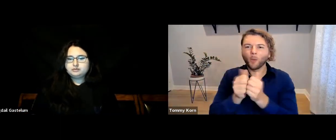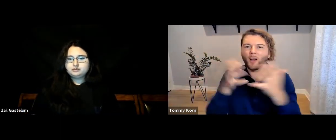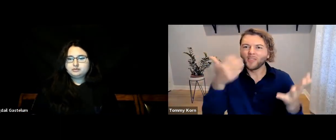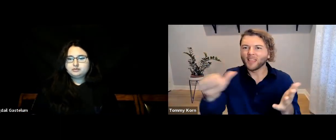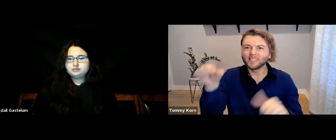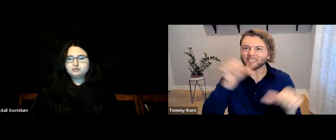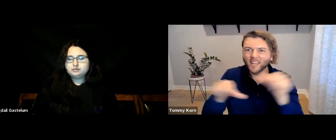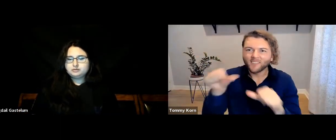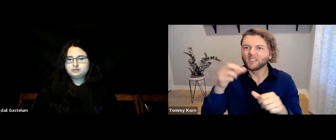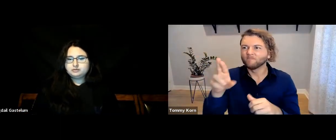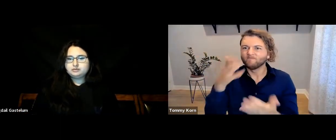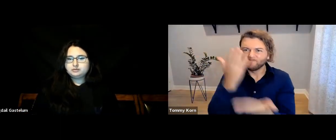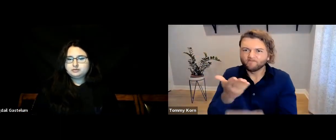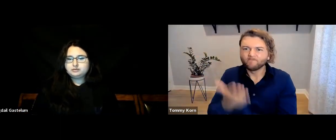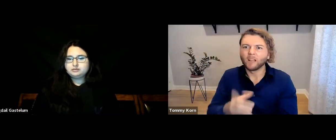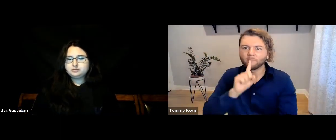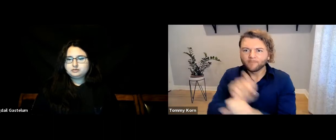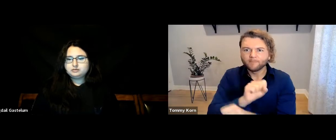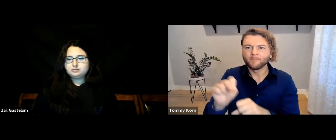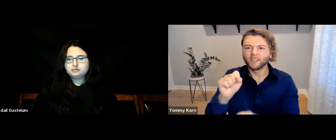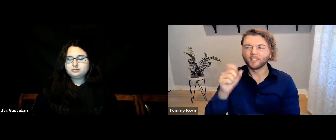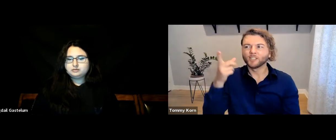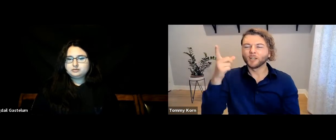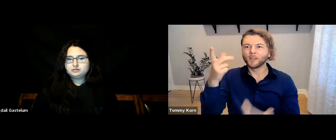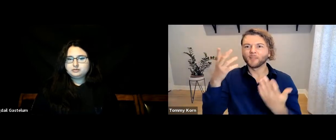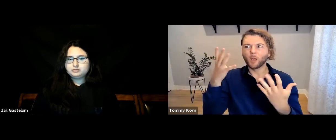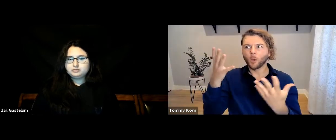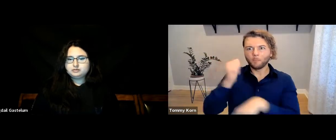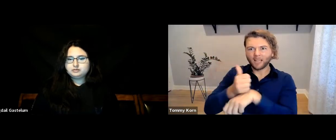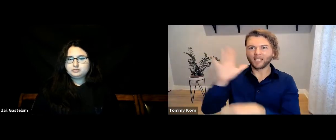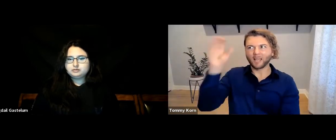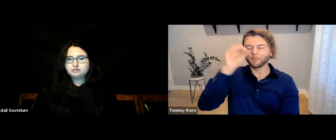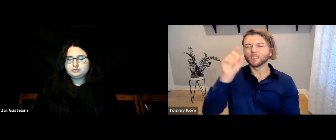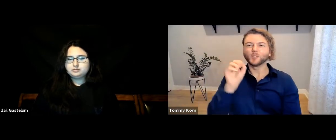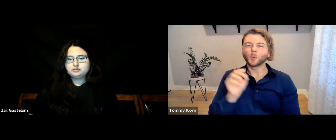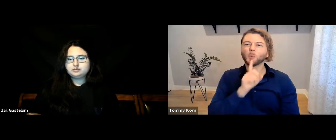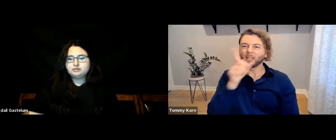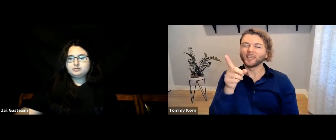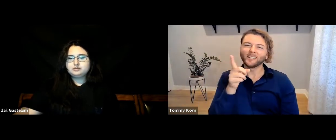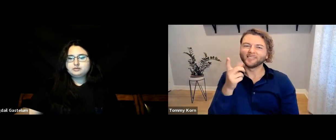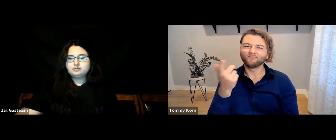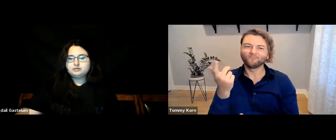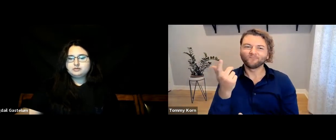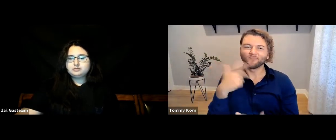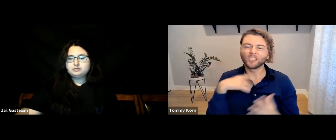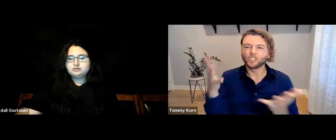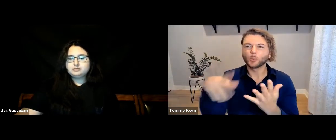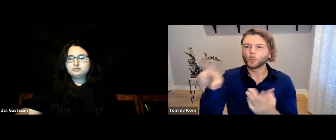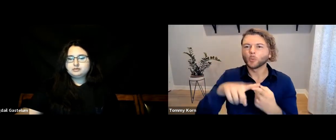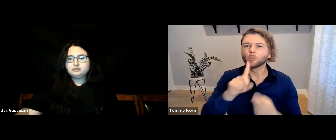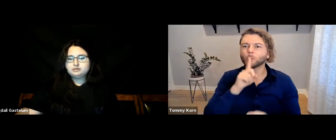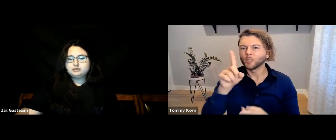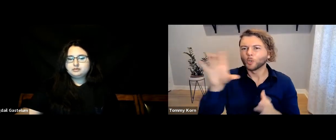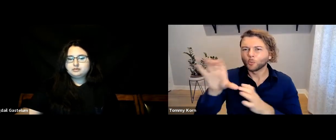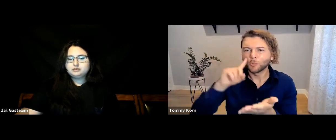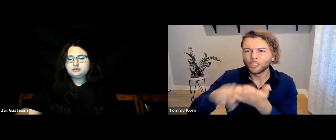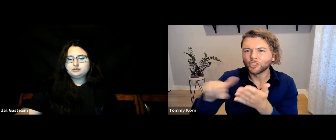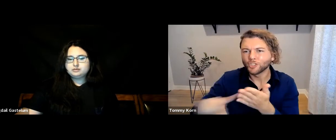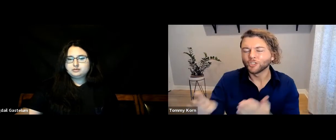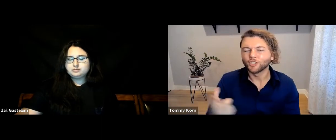Their decisions are made without researching the science, facts, and statistics. So really, I can only encourage them to do research.